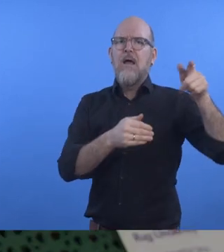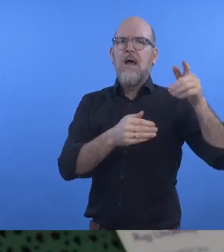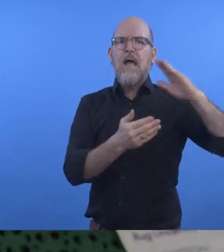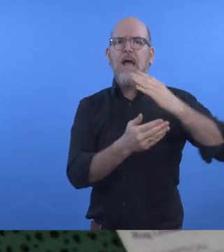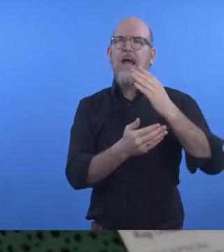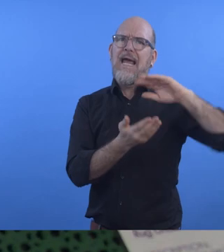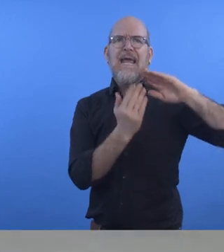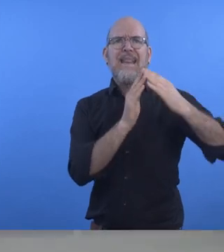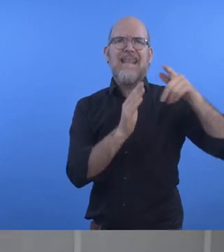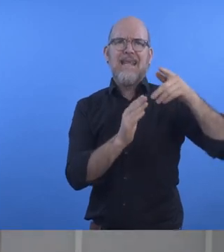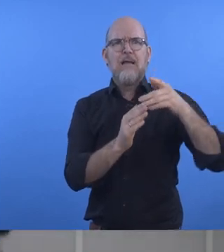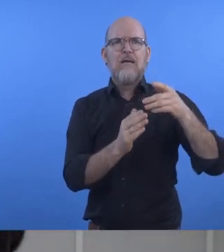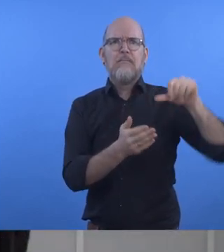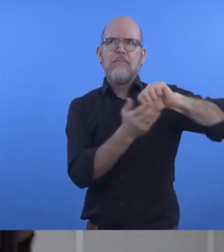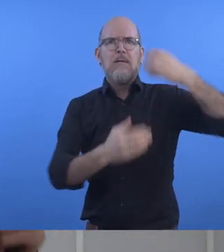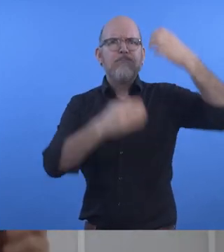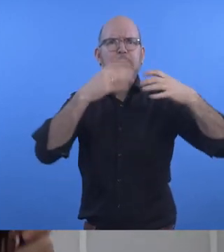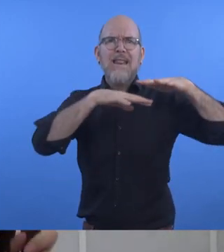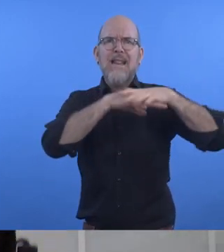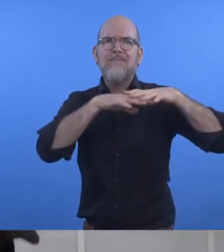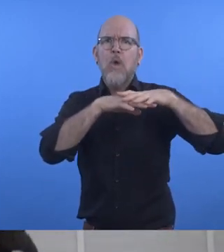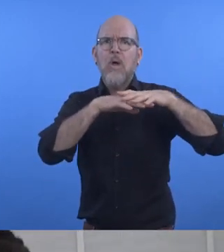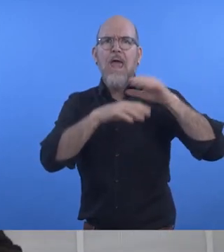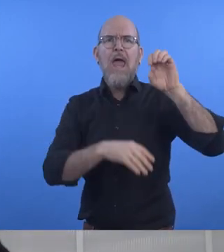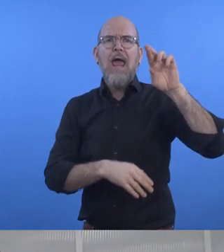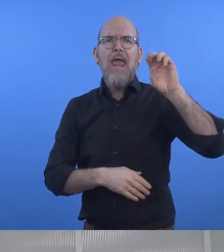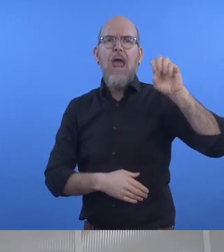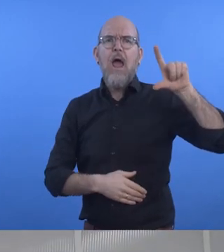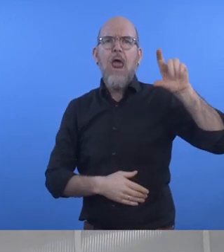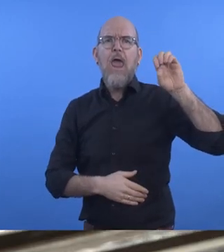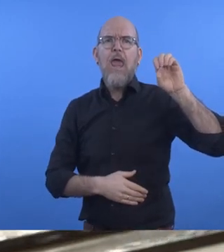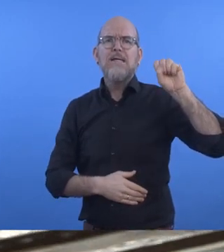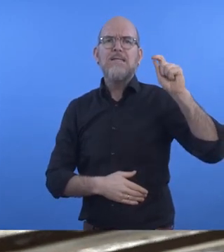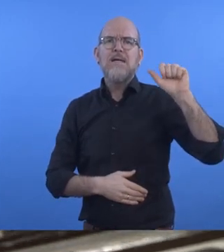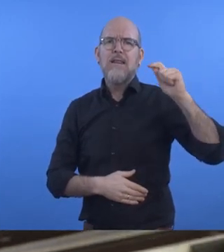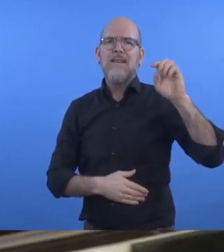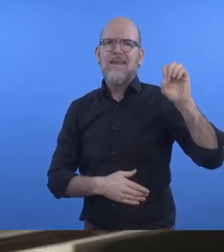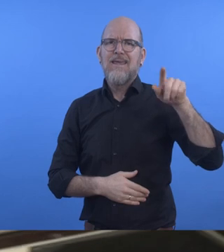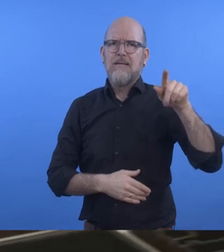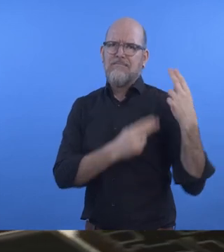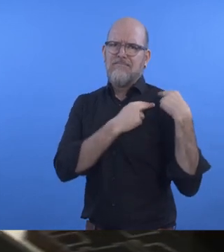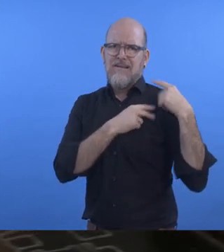of the real estate sector and the administration are encouraged to participate.